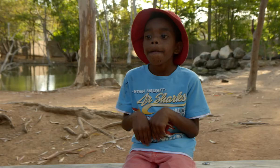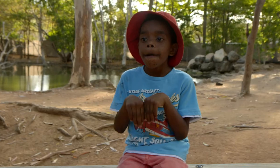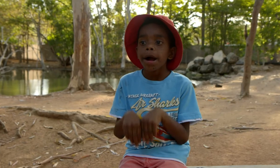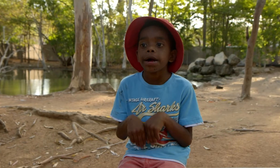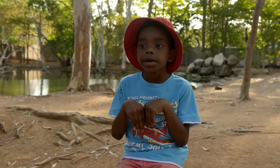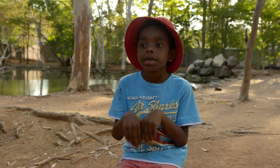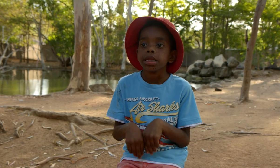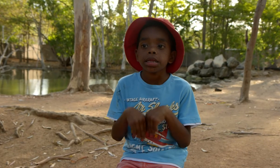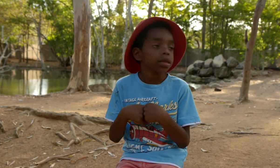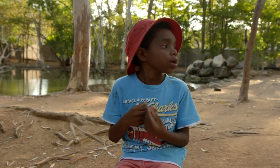Kangaroo